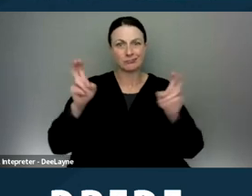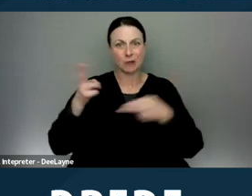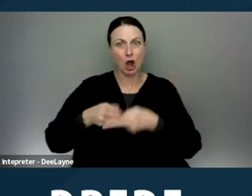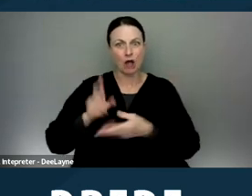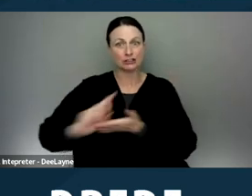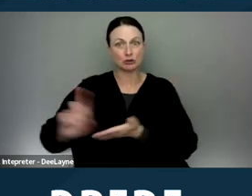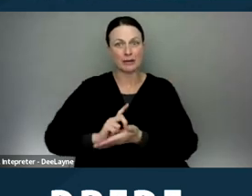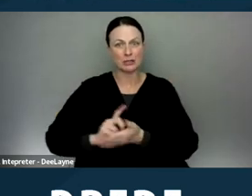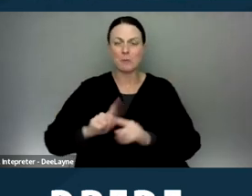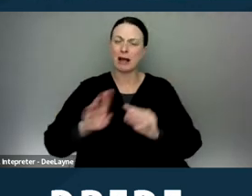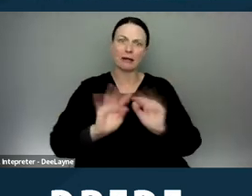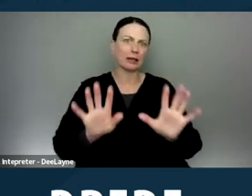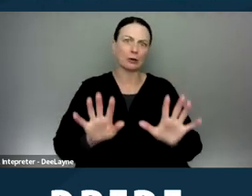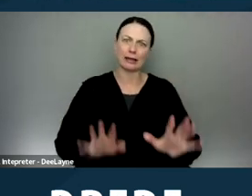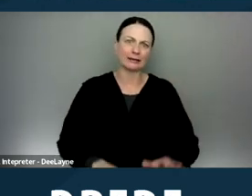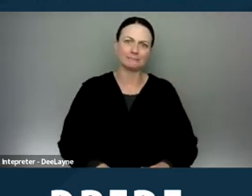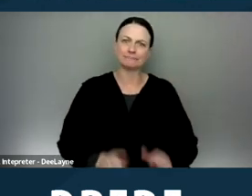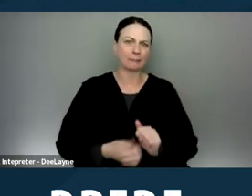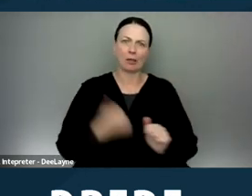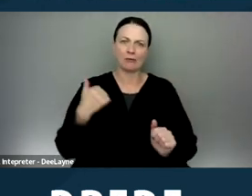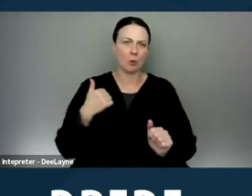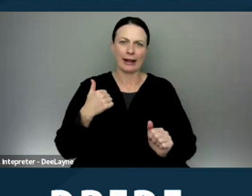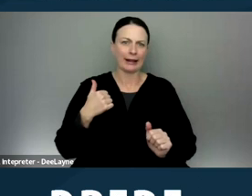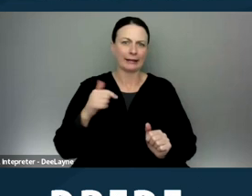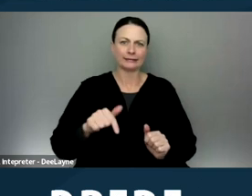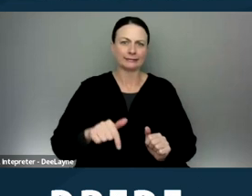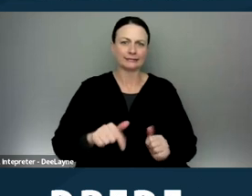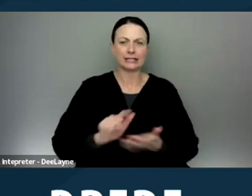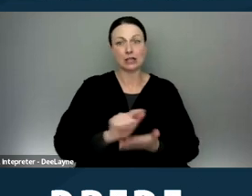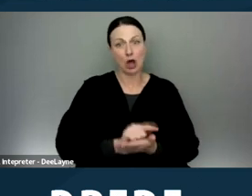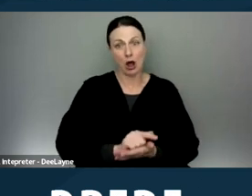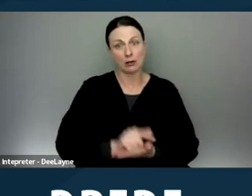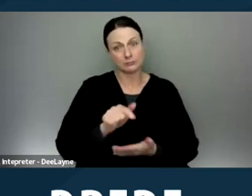but clearly avoiding this law. So this law is very important, this is that they have